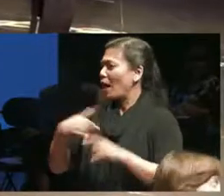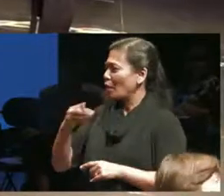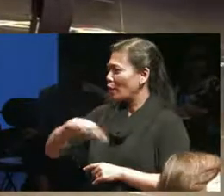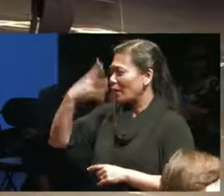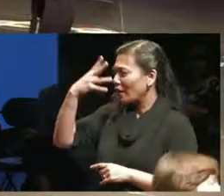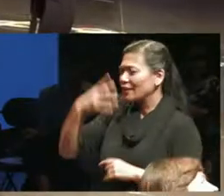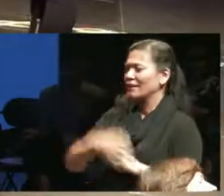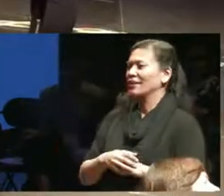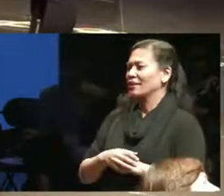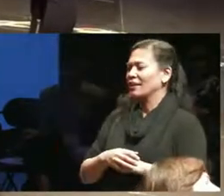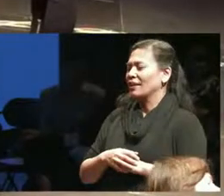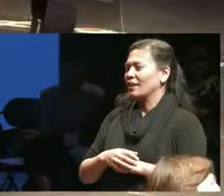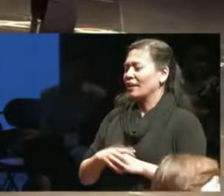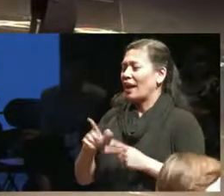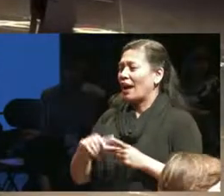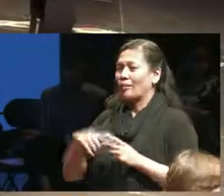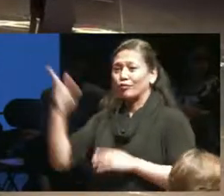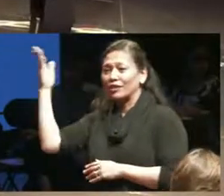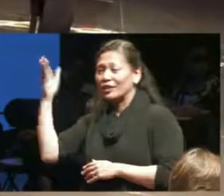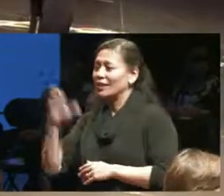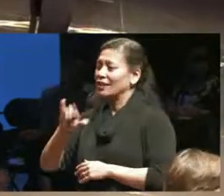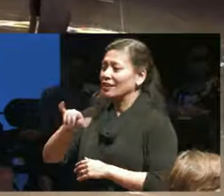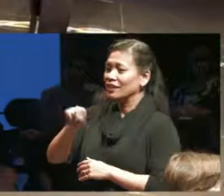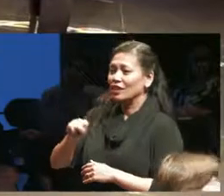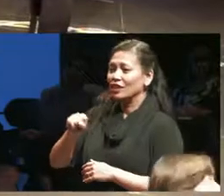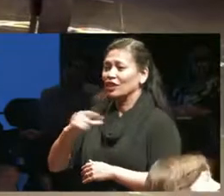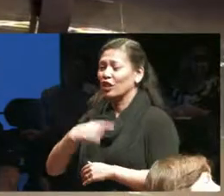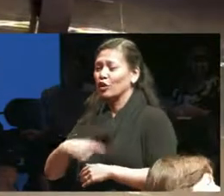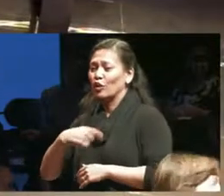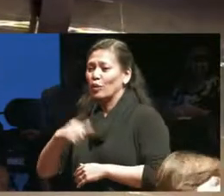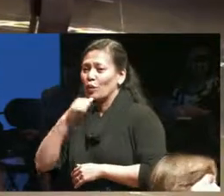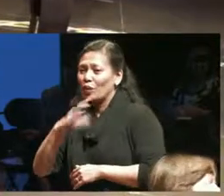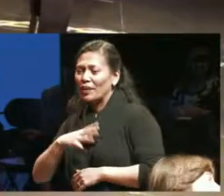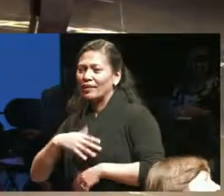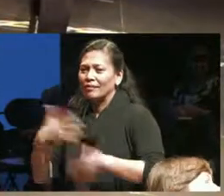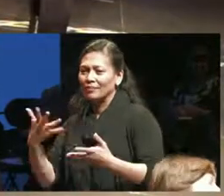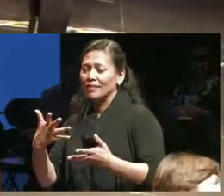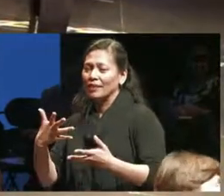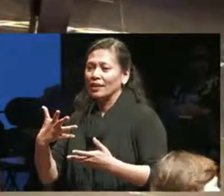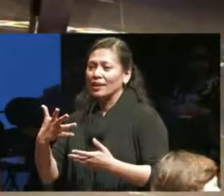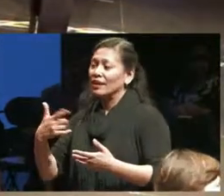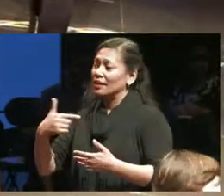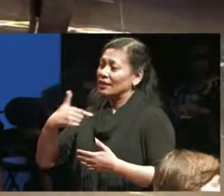a presenting cisgender woman so I've experienced safety and spaces that